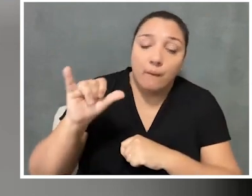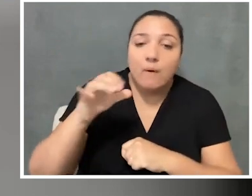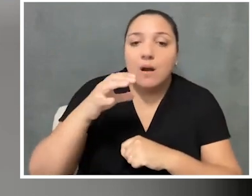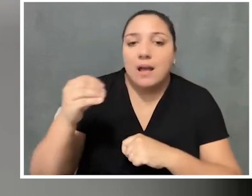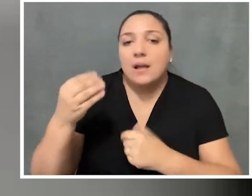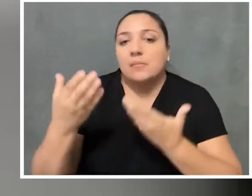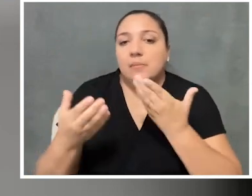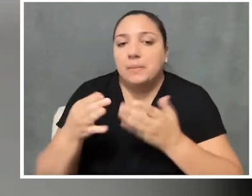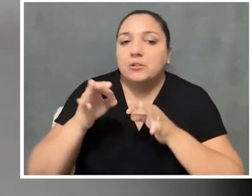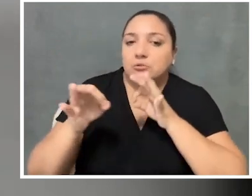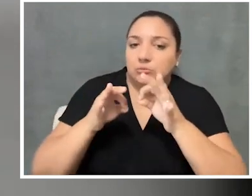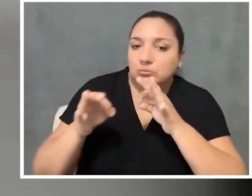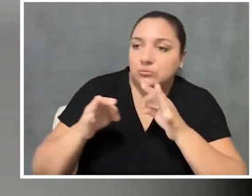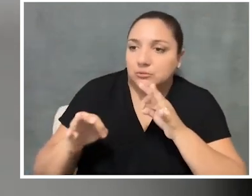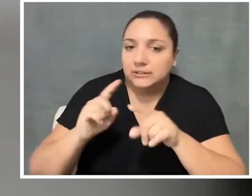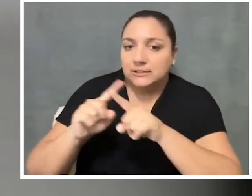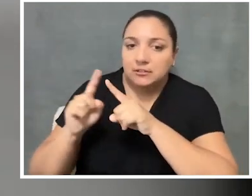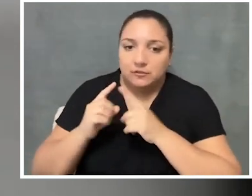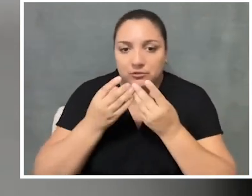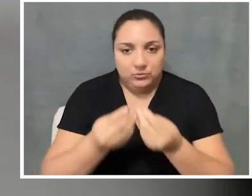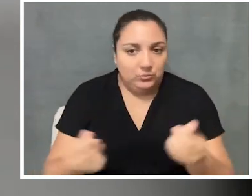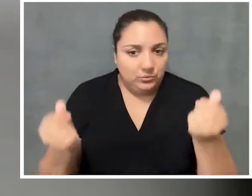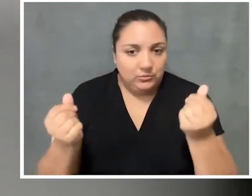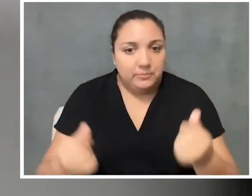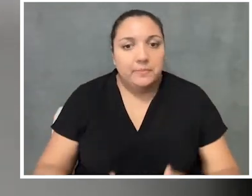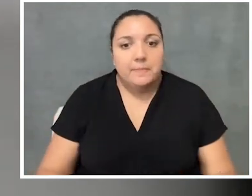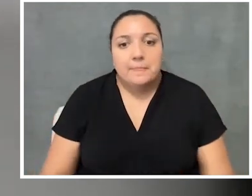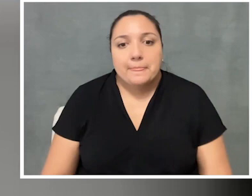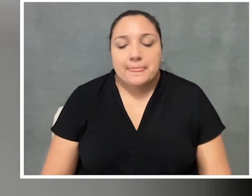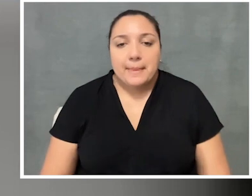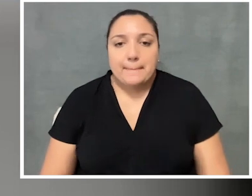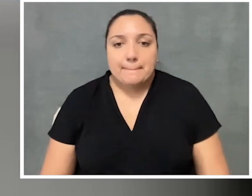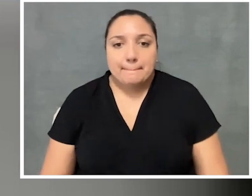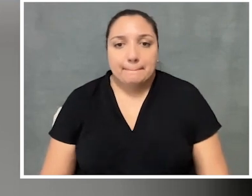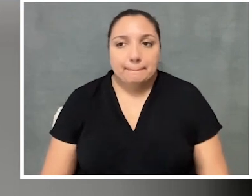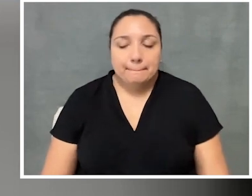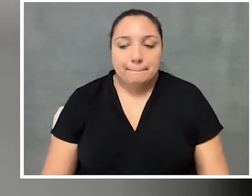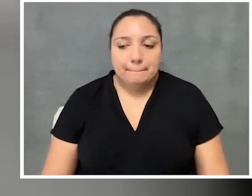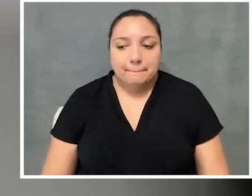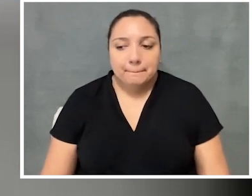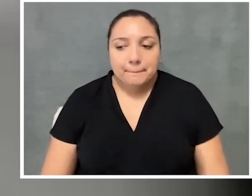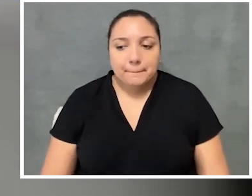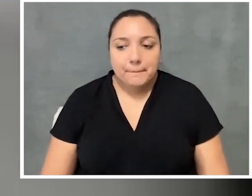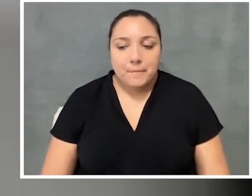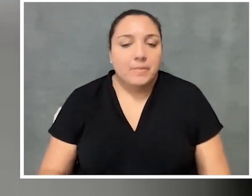and then talk through a variety of solutions. You know, if we have an artist